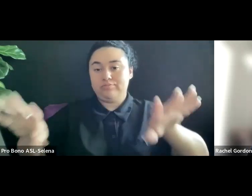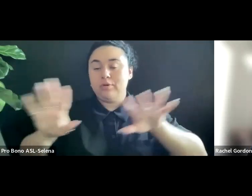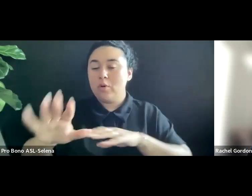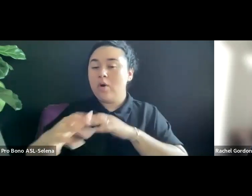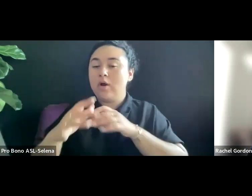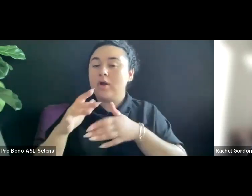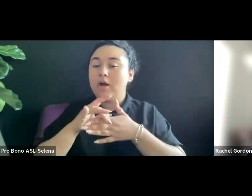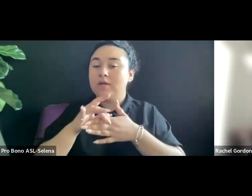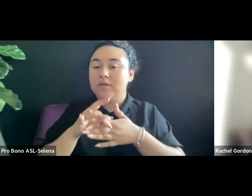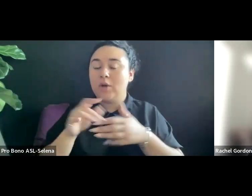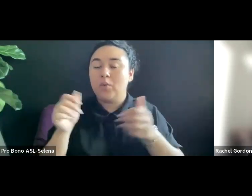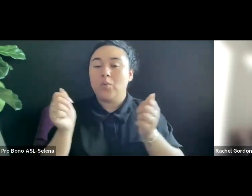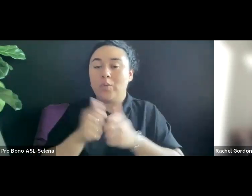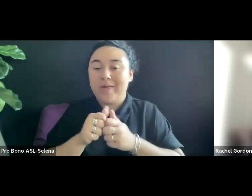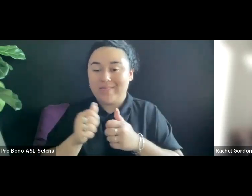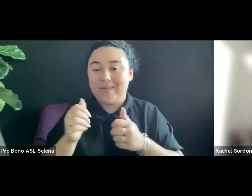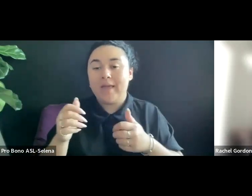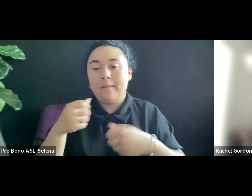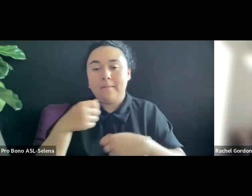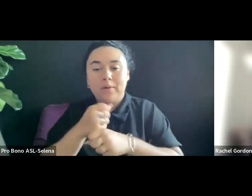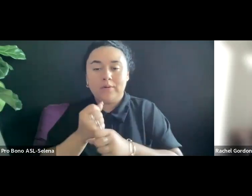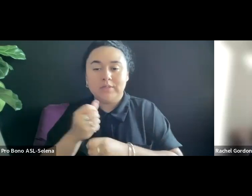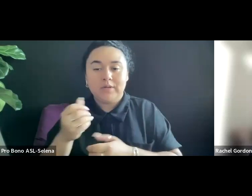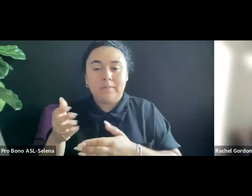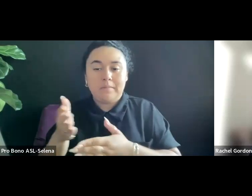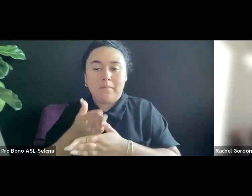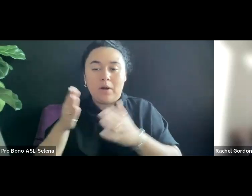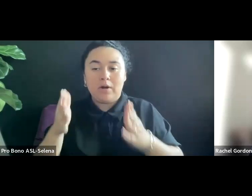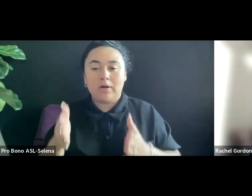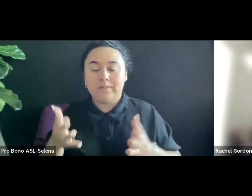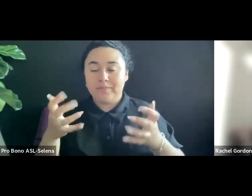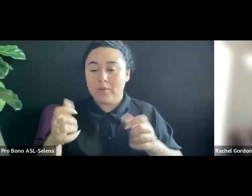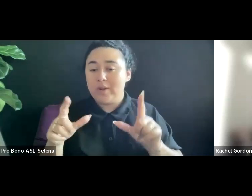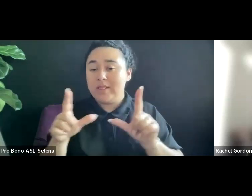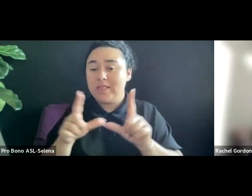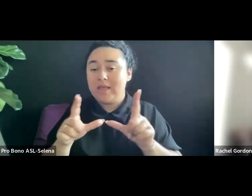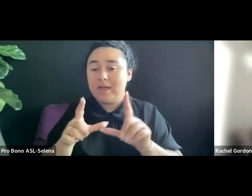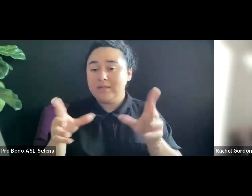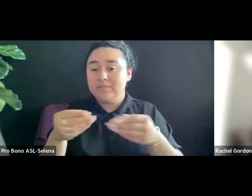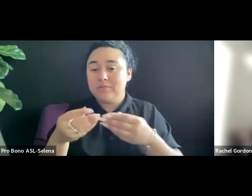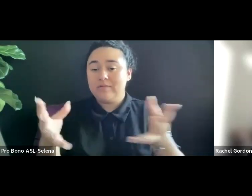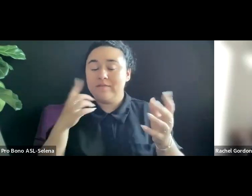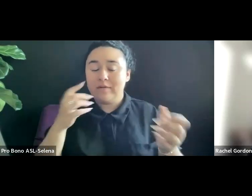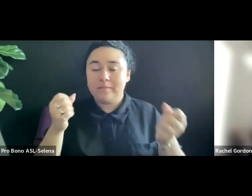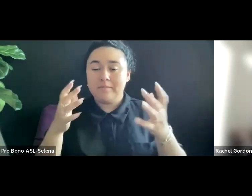IF YOU DO WANT TO LICENSE YOUR FILM TO MANY DIFFERENT NETWORKS, PREPARE AND POST PRODUCTION FOR EACH